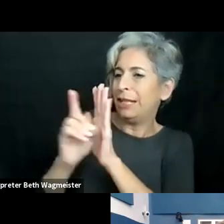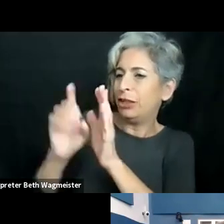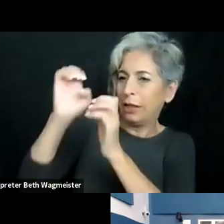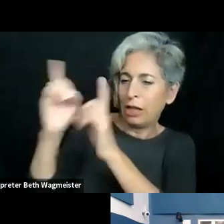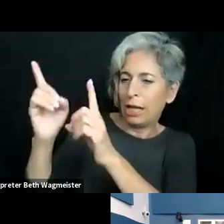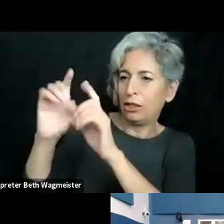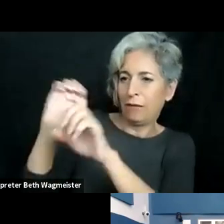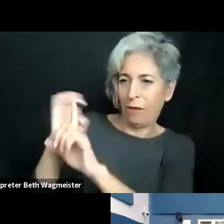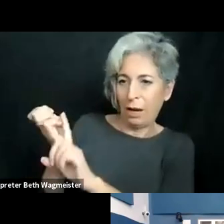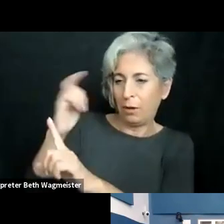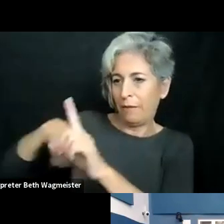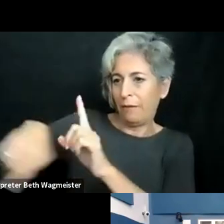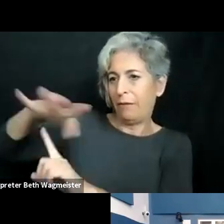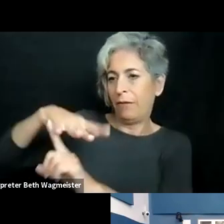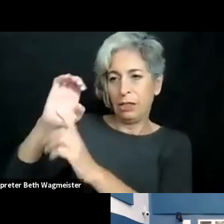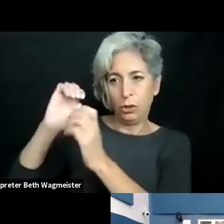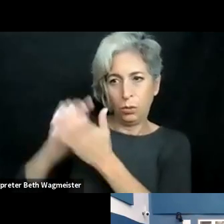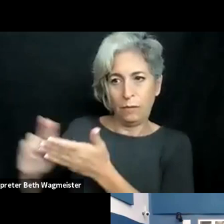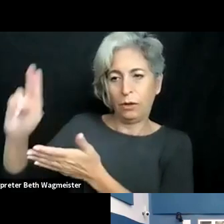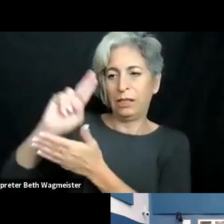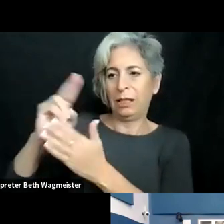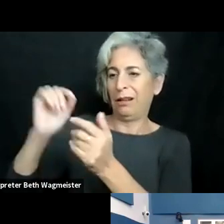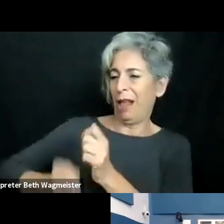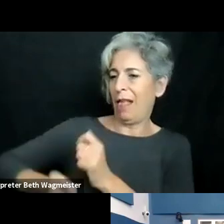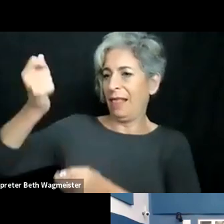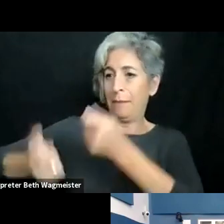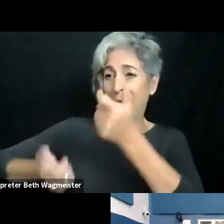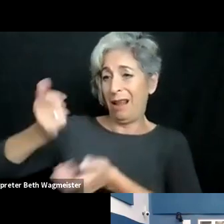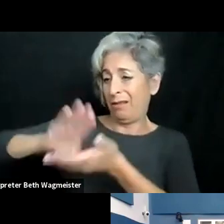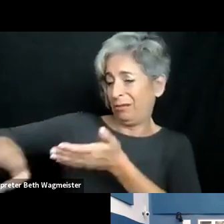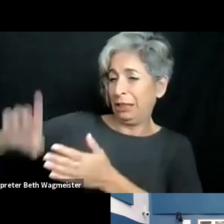to seek the naturally integrate our students into the digital